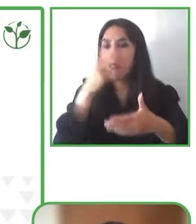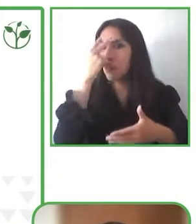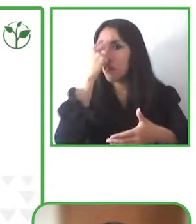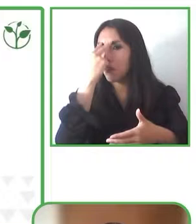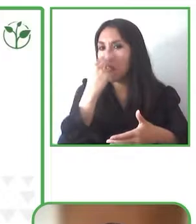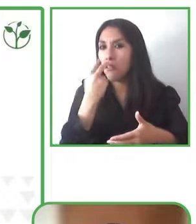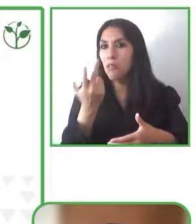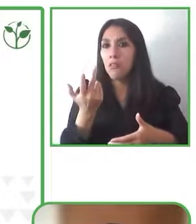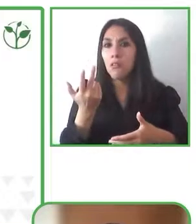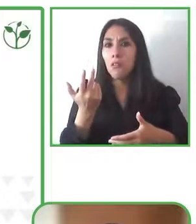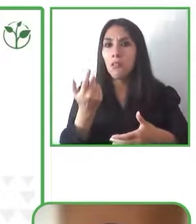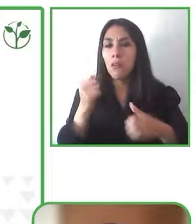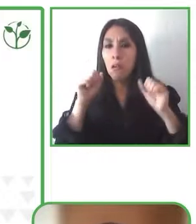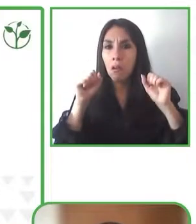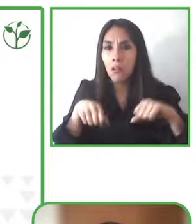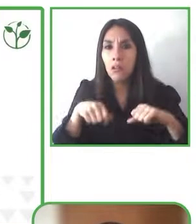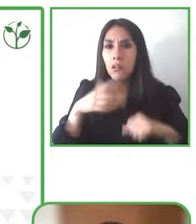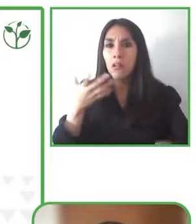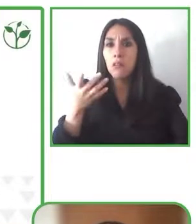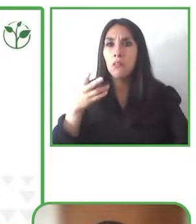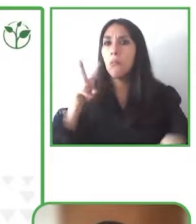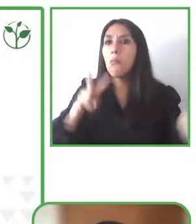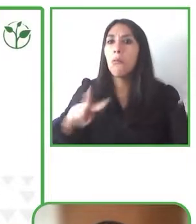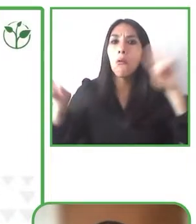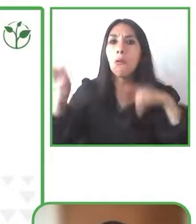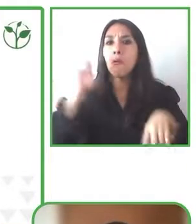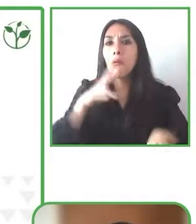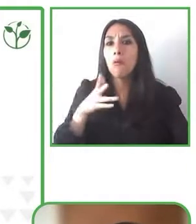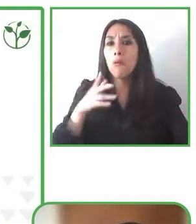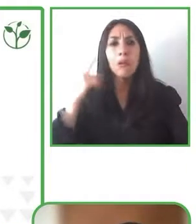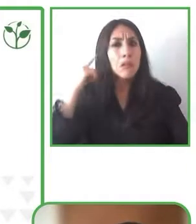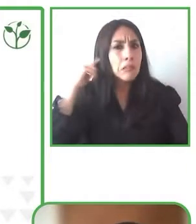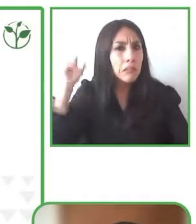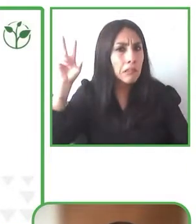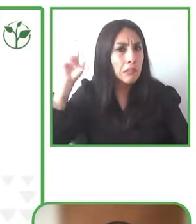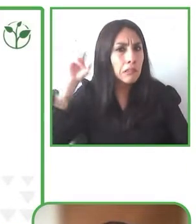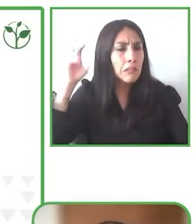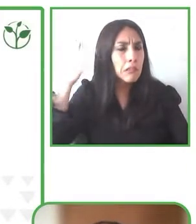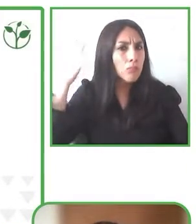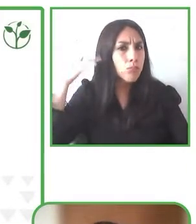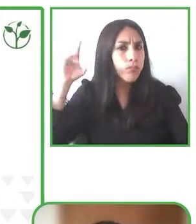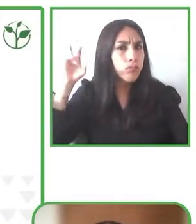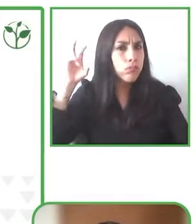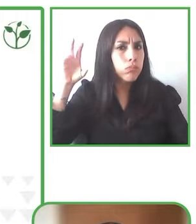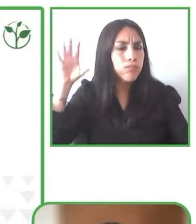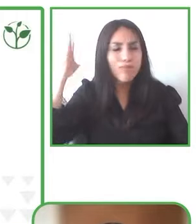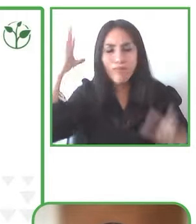they walk around our centre that has a lot of